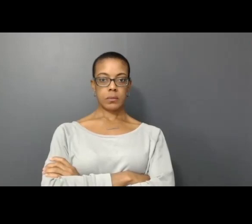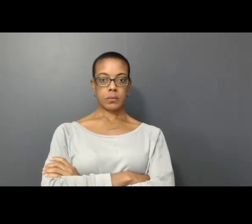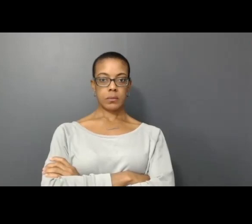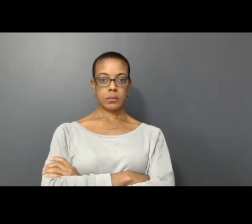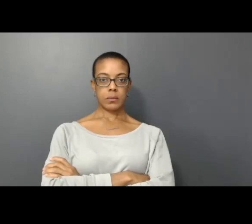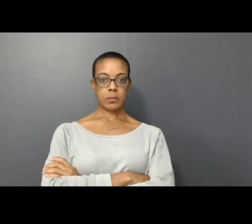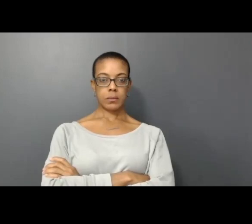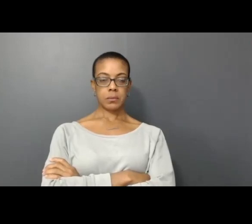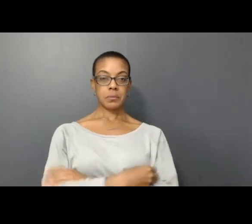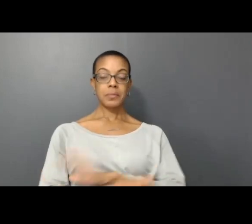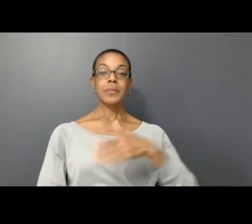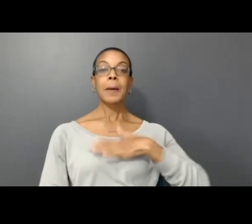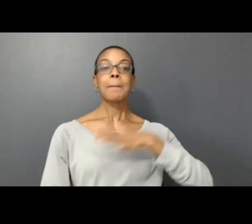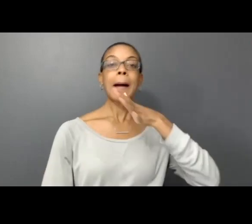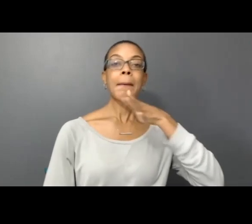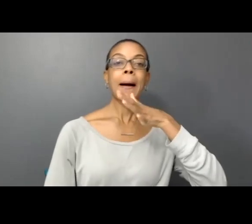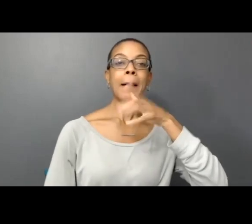That's my mom in the space.